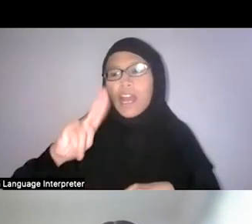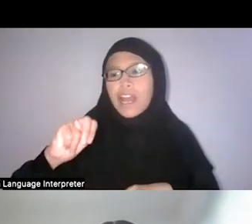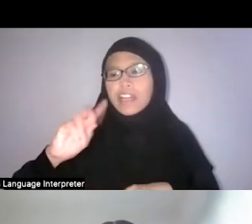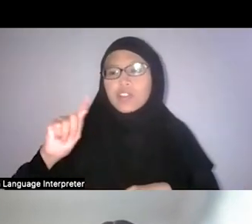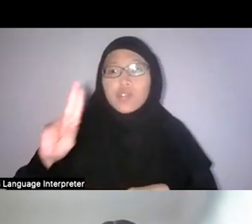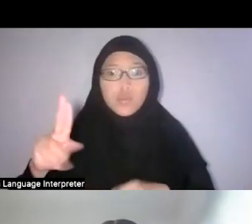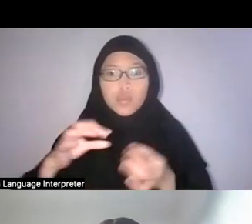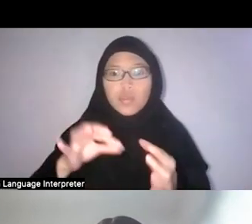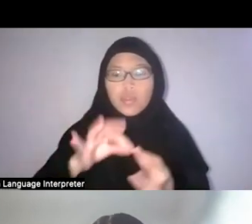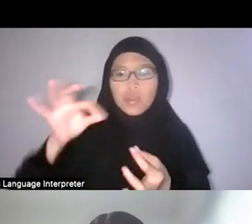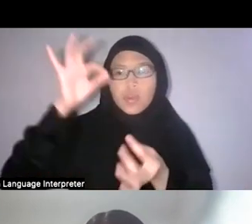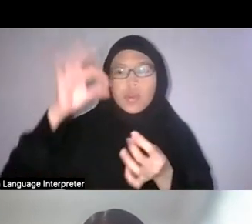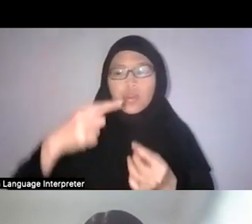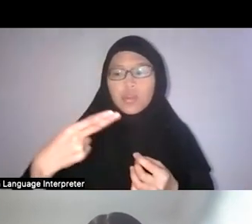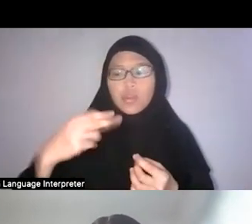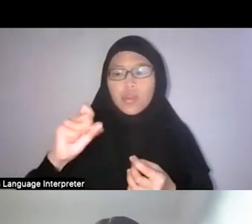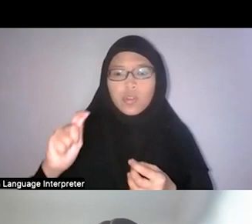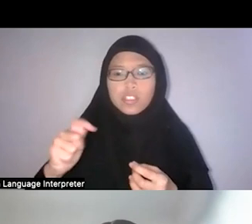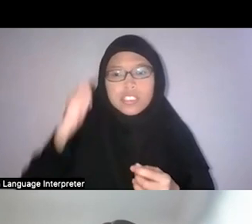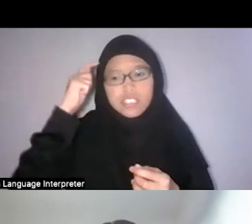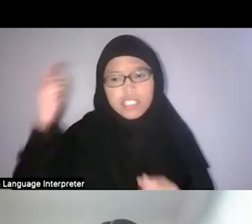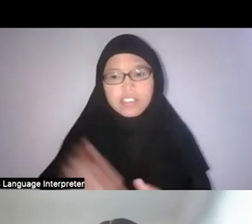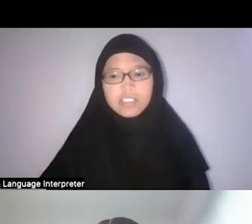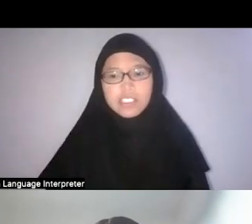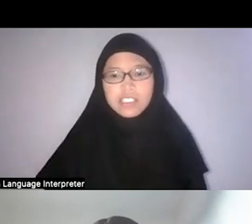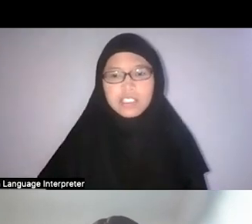It was something he came up with, or maybe someone else came up with,